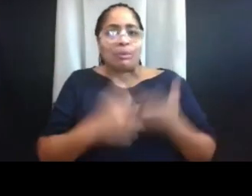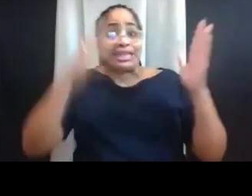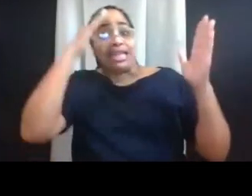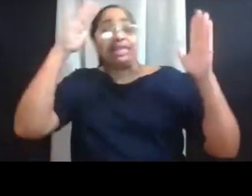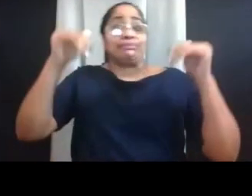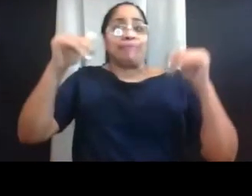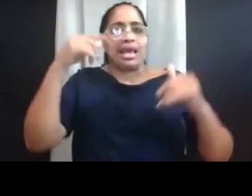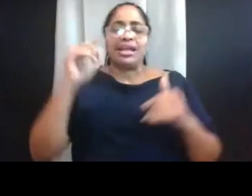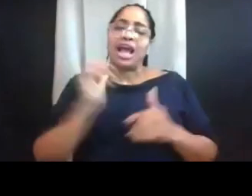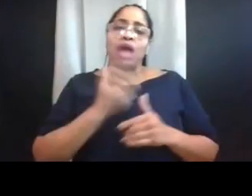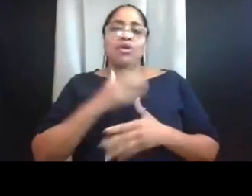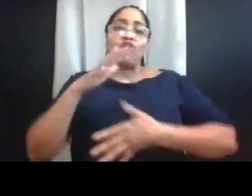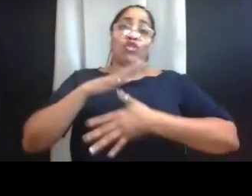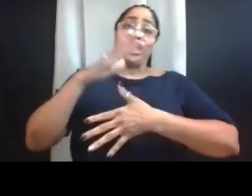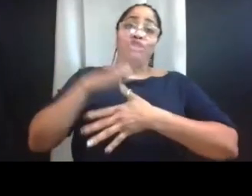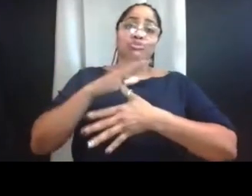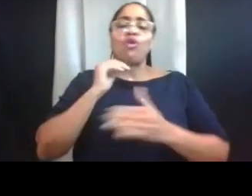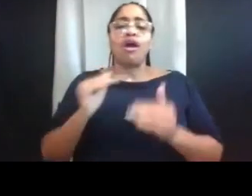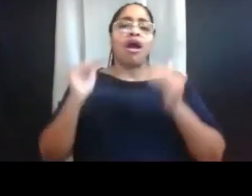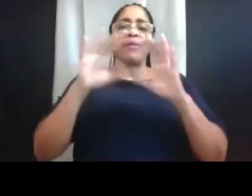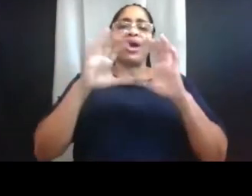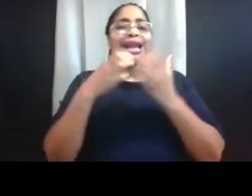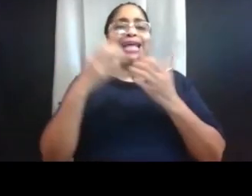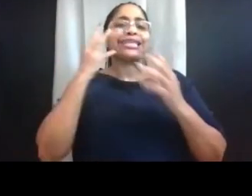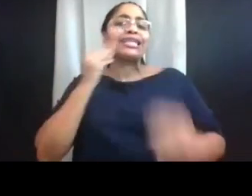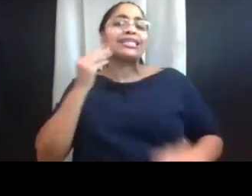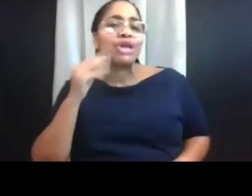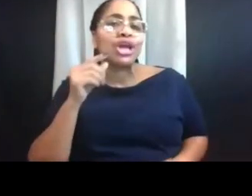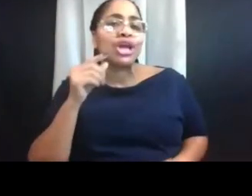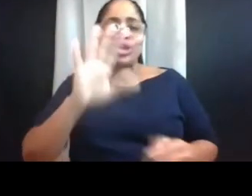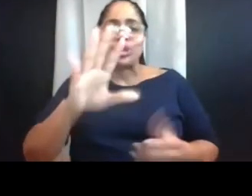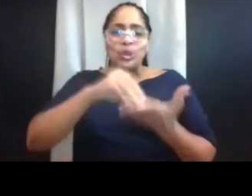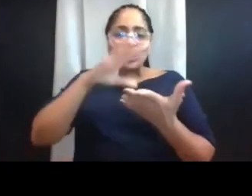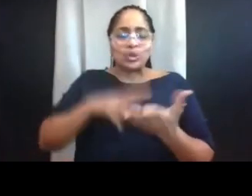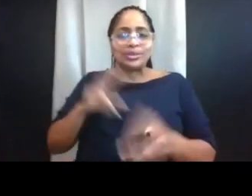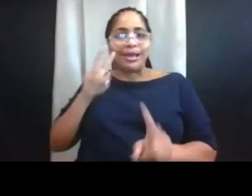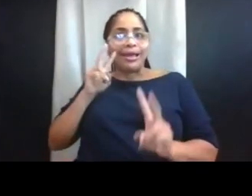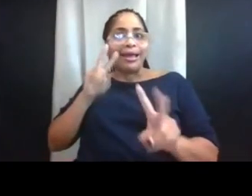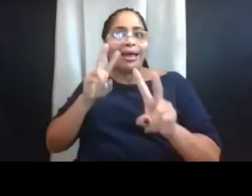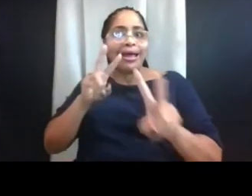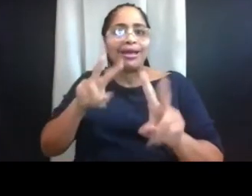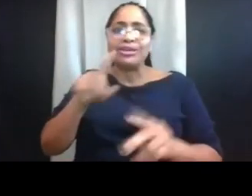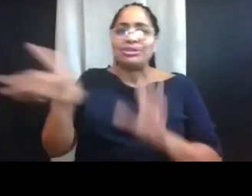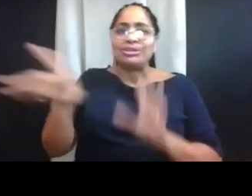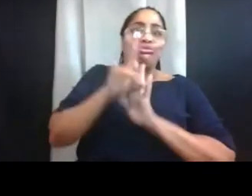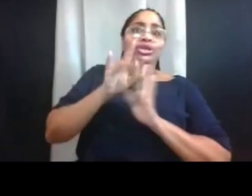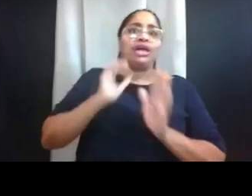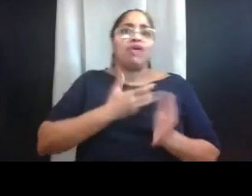or the upper-class experience that your students chose the University of Michigan for.